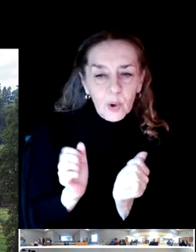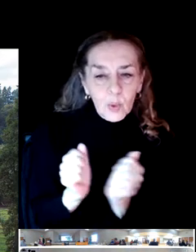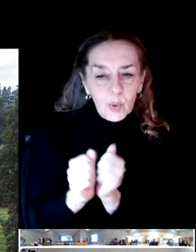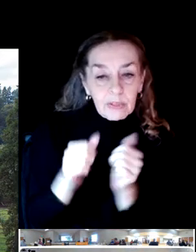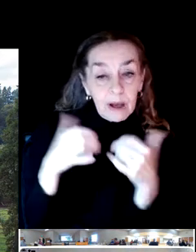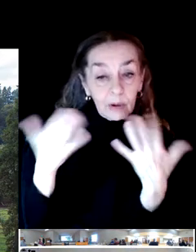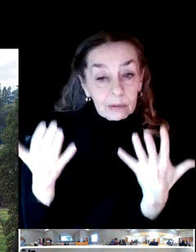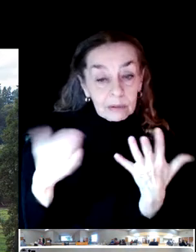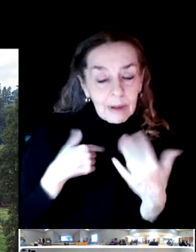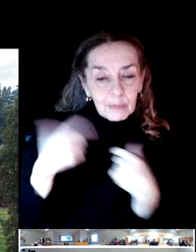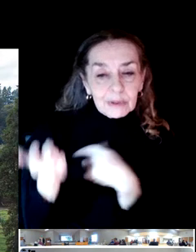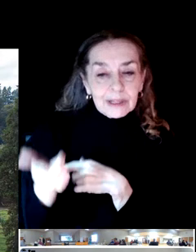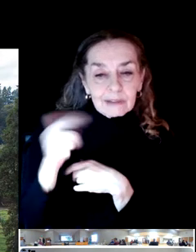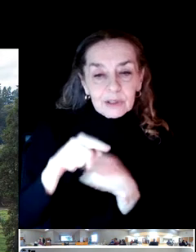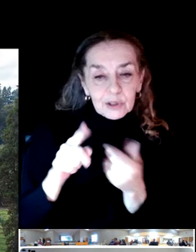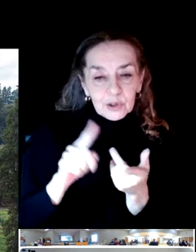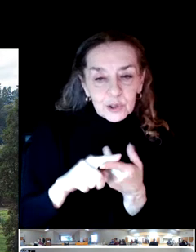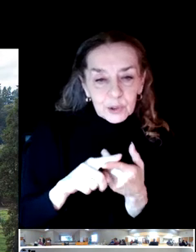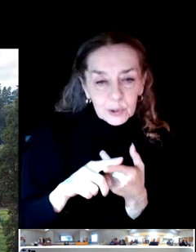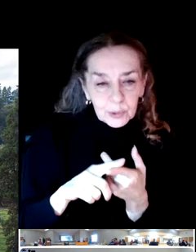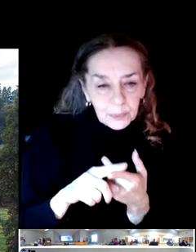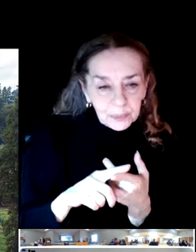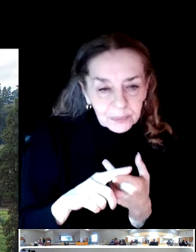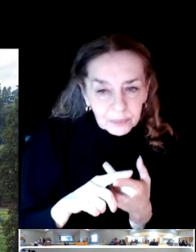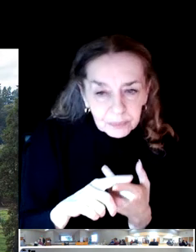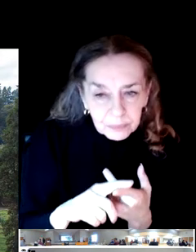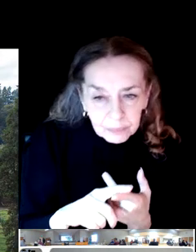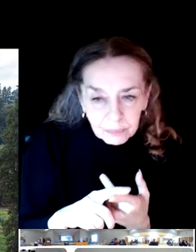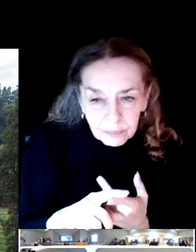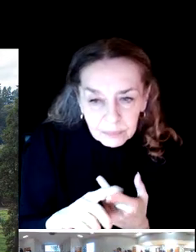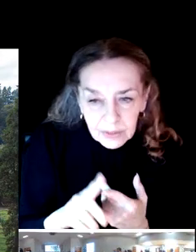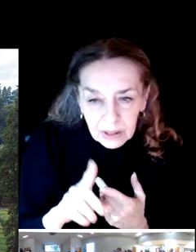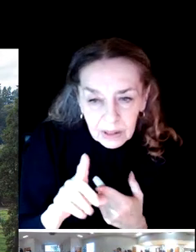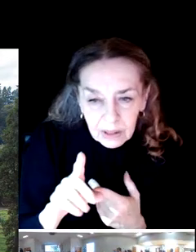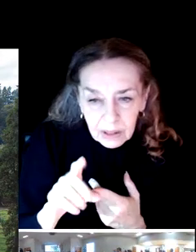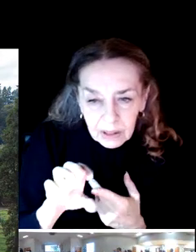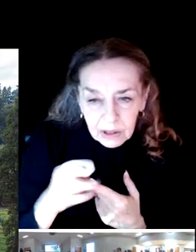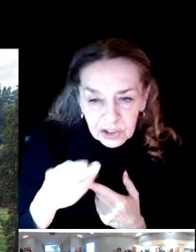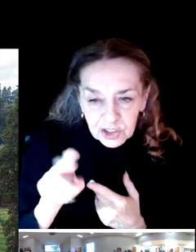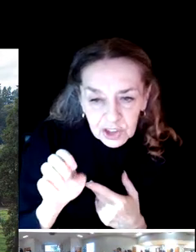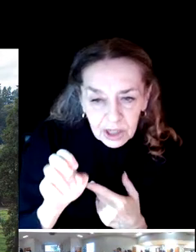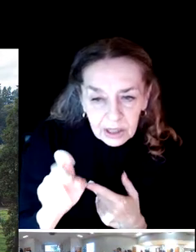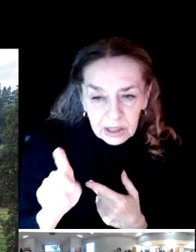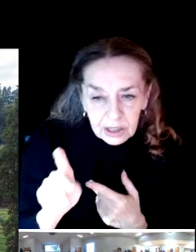It's great to have some folks here in person.